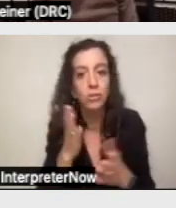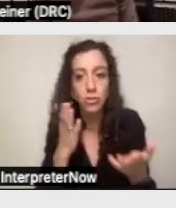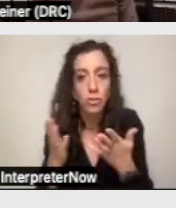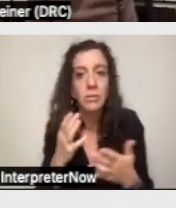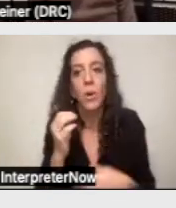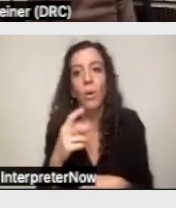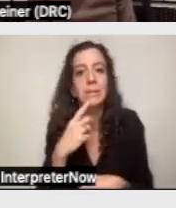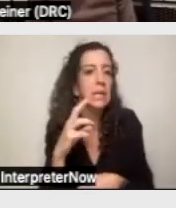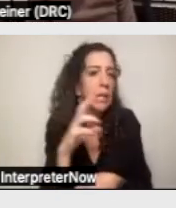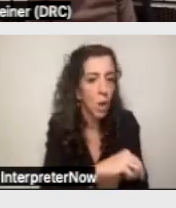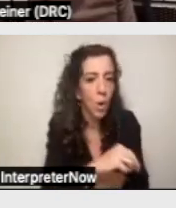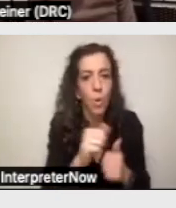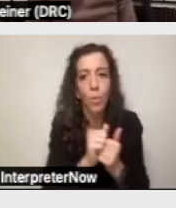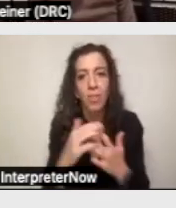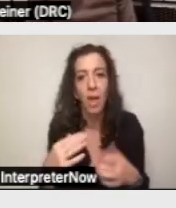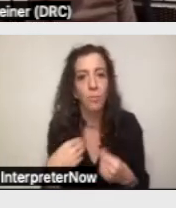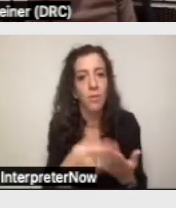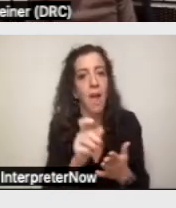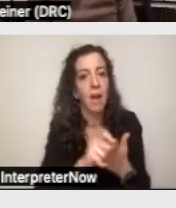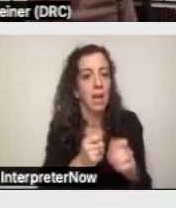no without providing a notice of action.